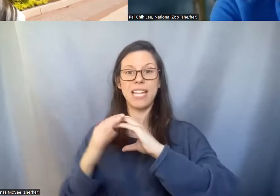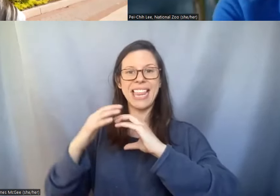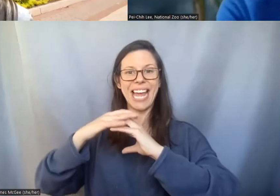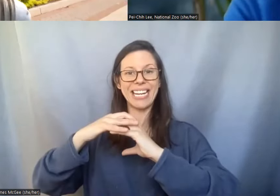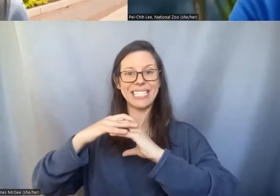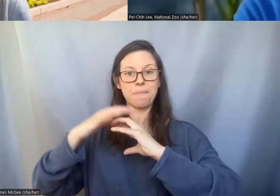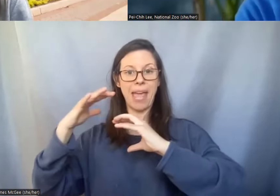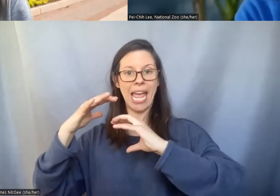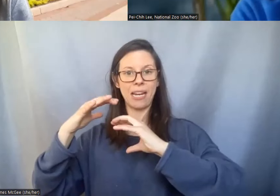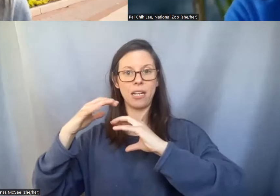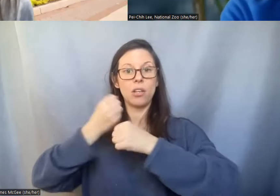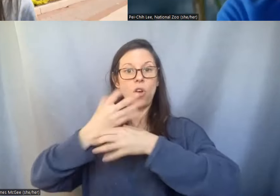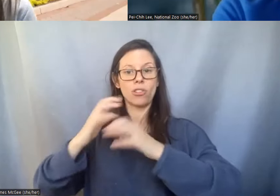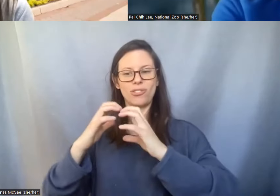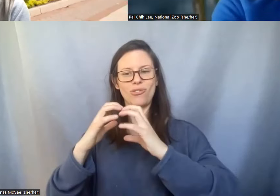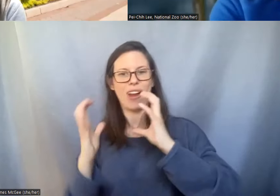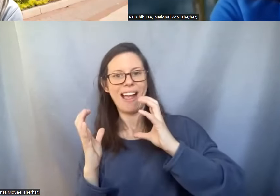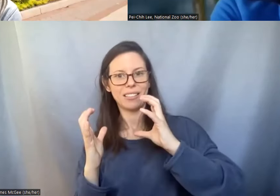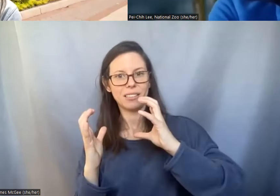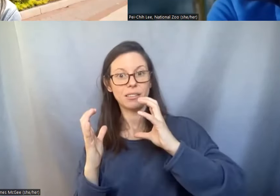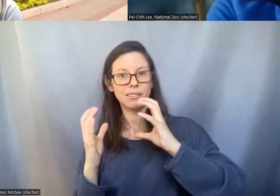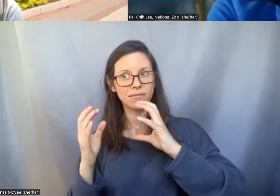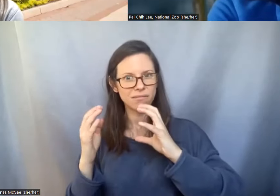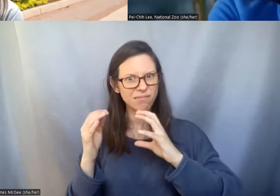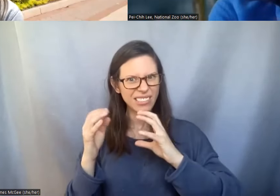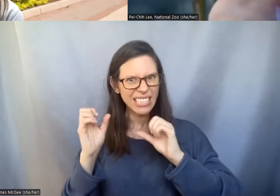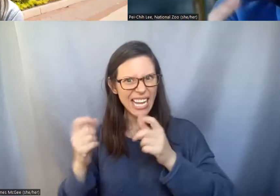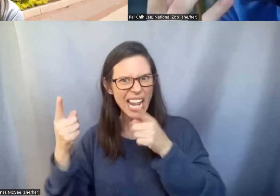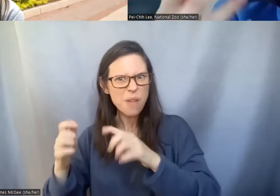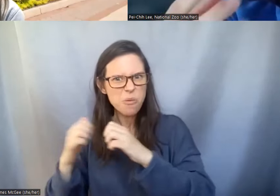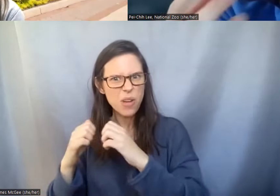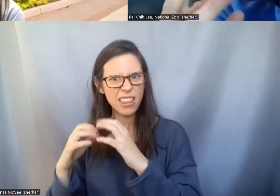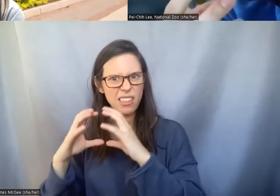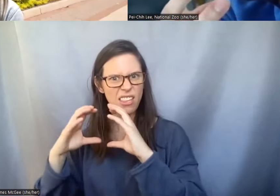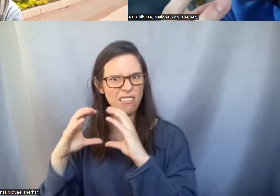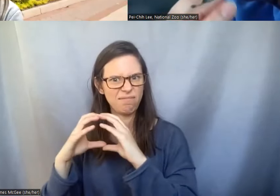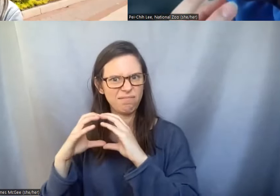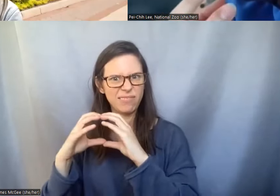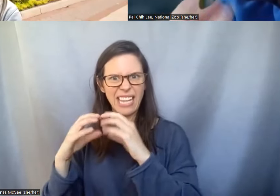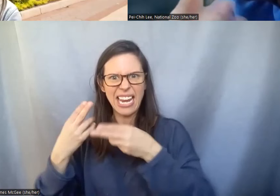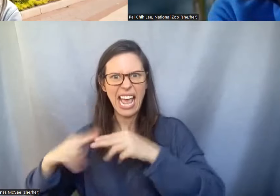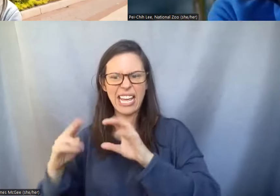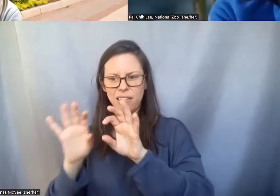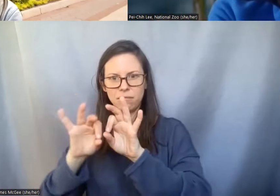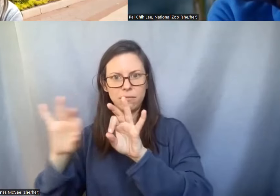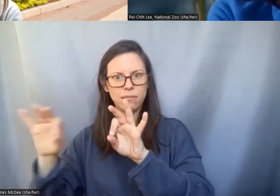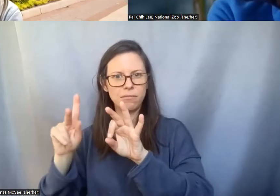Pei-Chih: So that is a great question. So as you know that that's um one of the reasons that it9 crack is